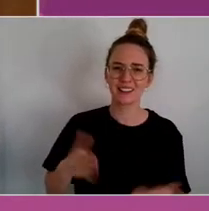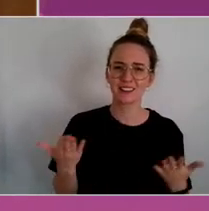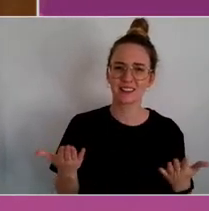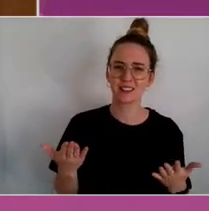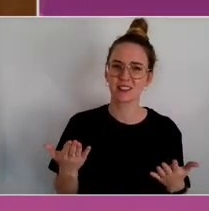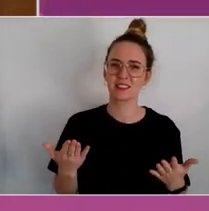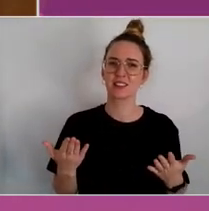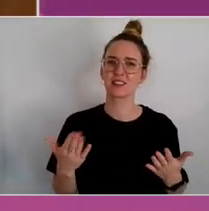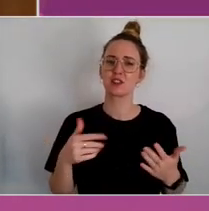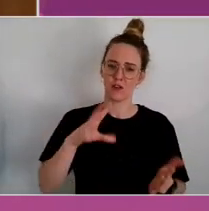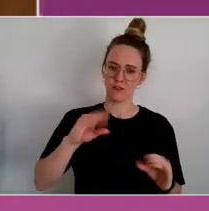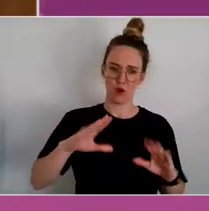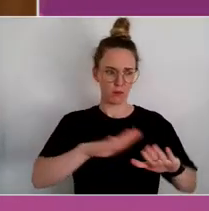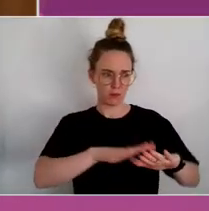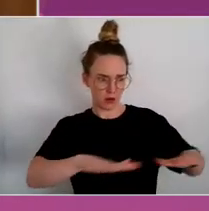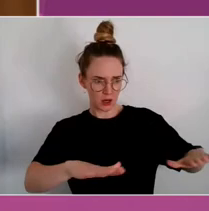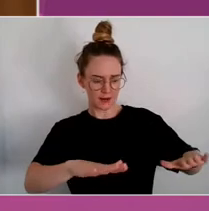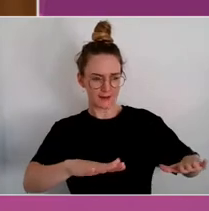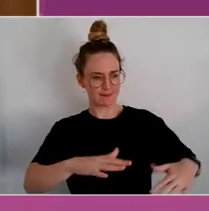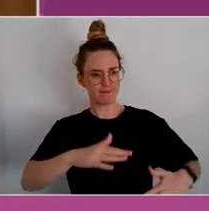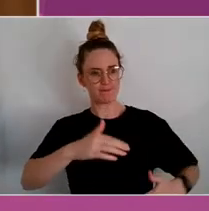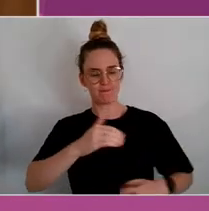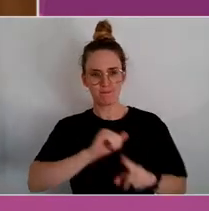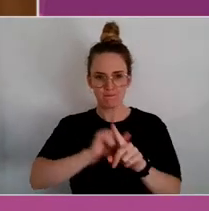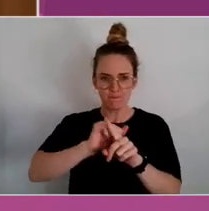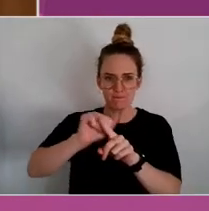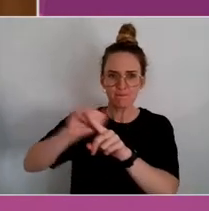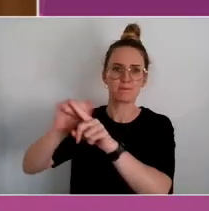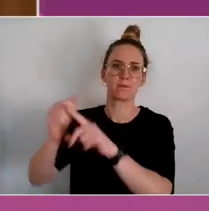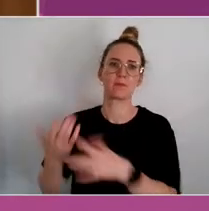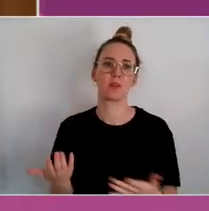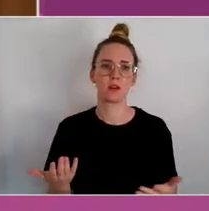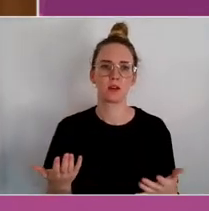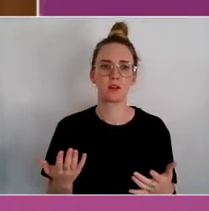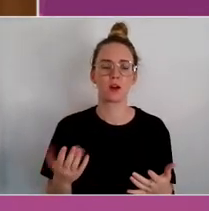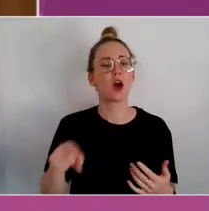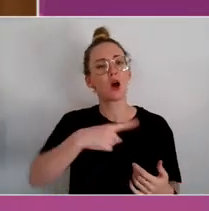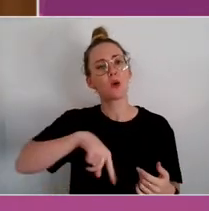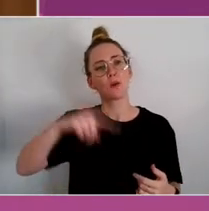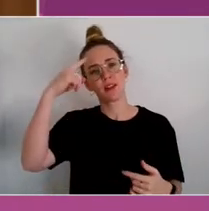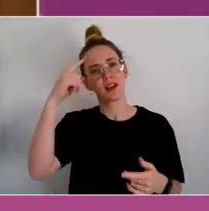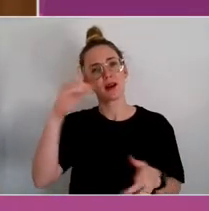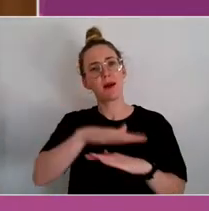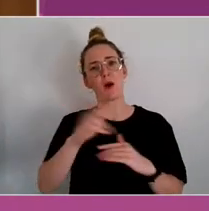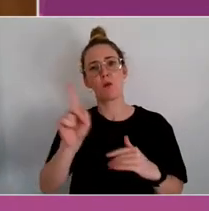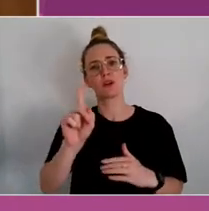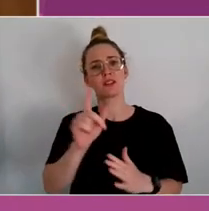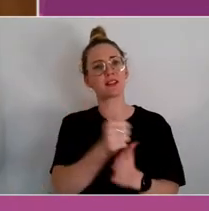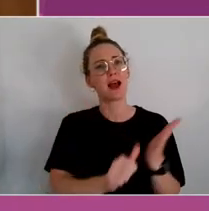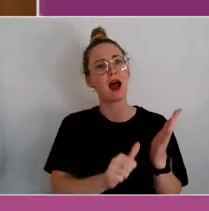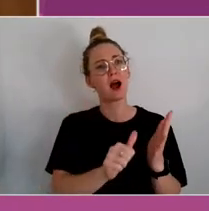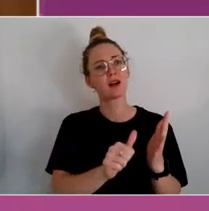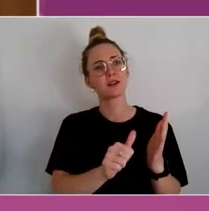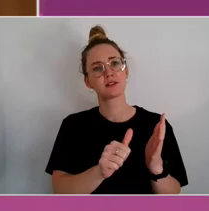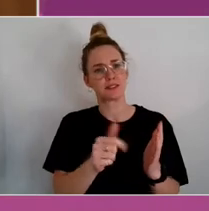But we were thinking about also what does the art world need to do if it's going to operate for this area.